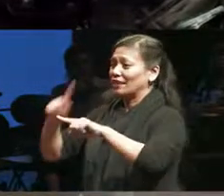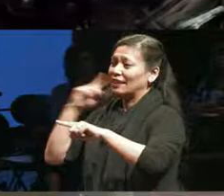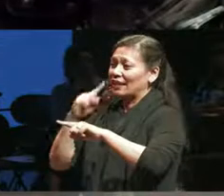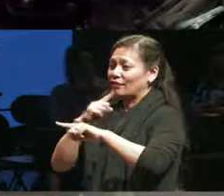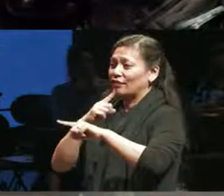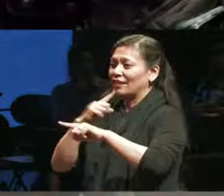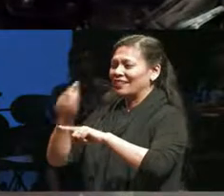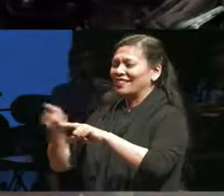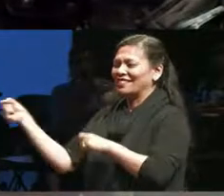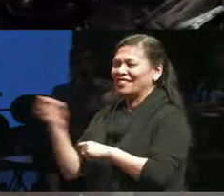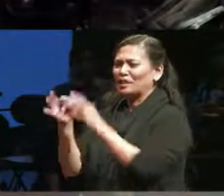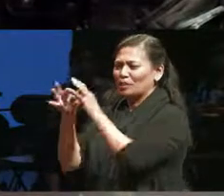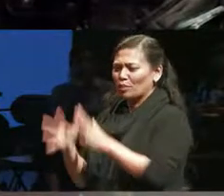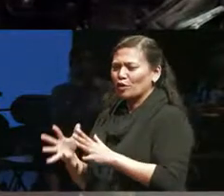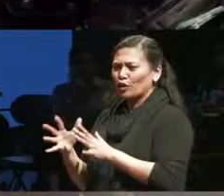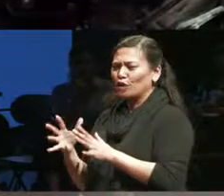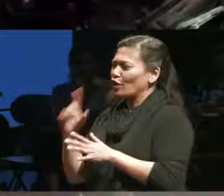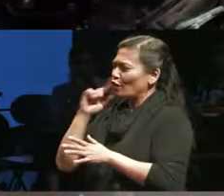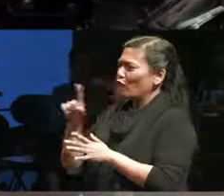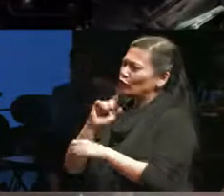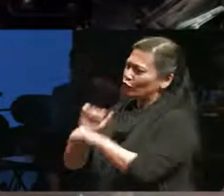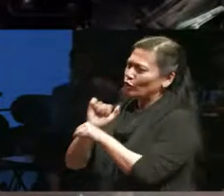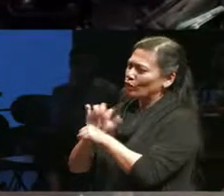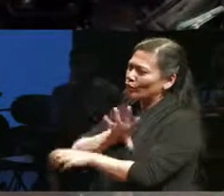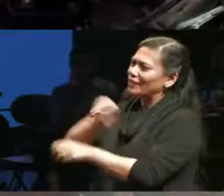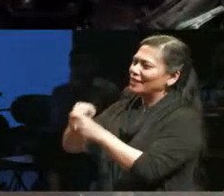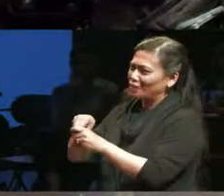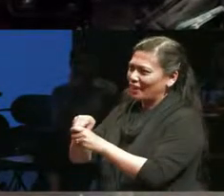an ASL interpreter to participate